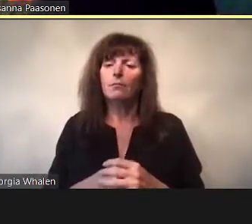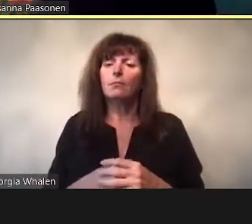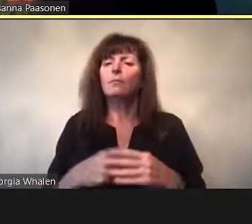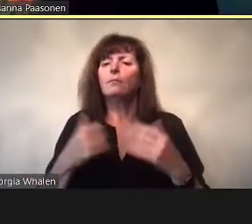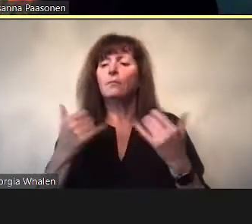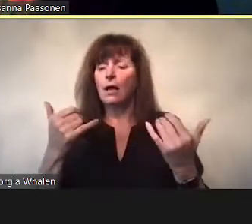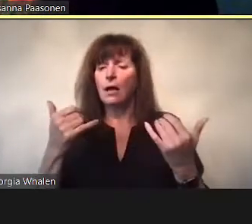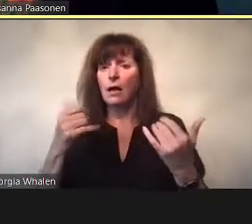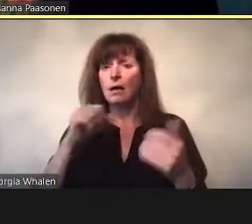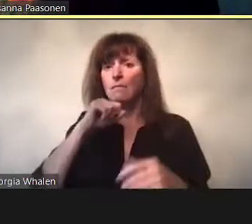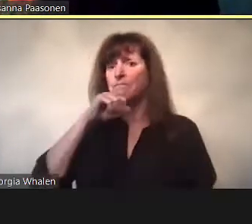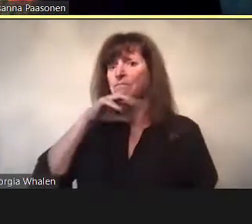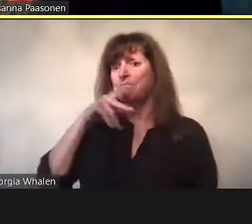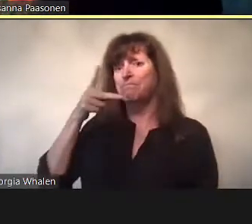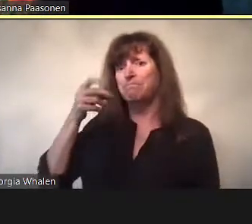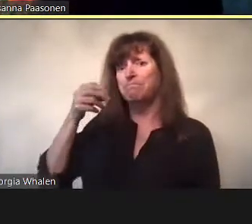In this situation where things have been platformed, the deplatforming of sex becomes an issues of basic human rights.